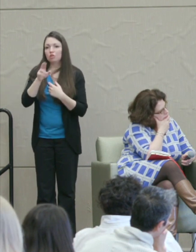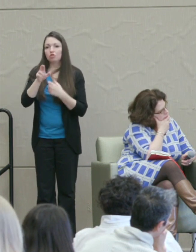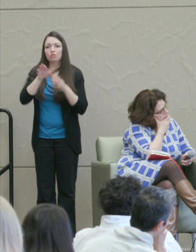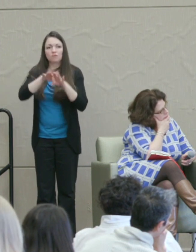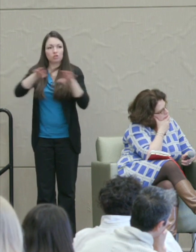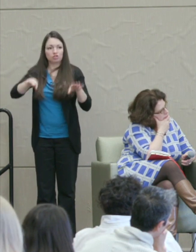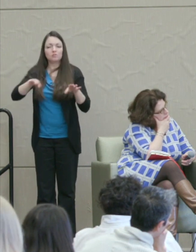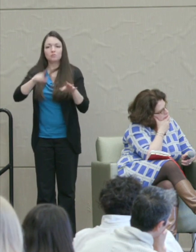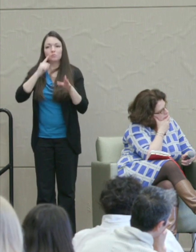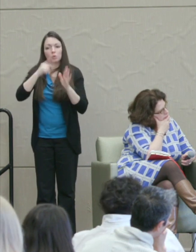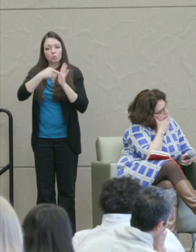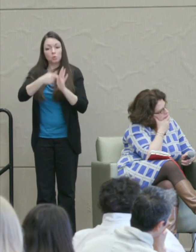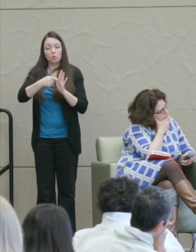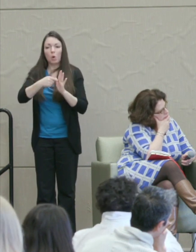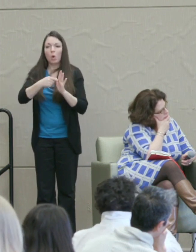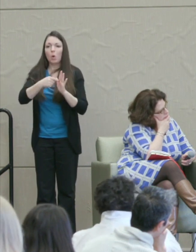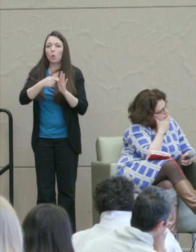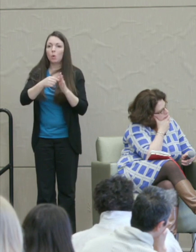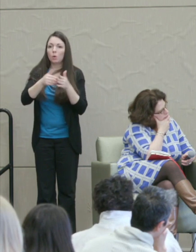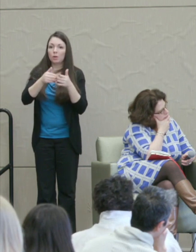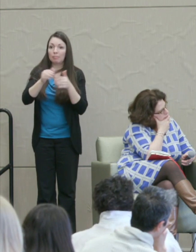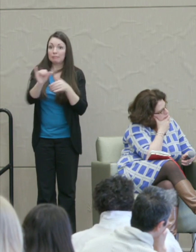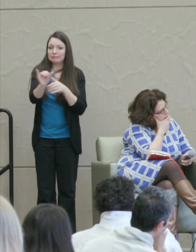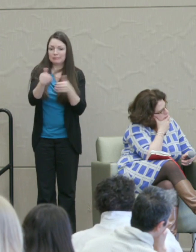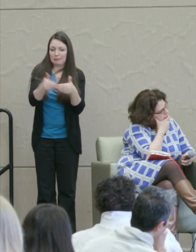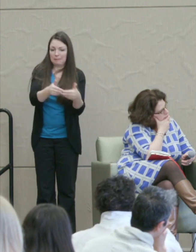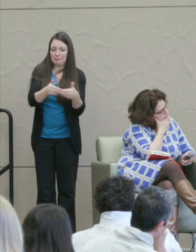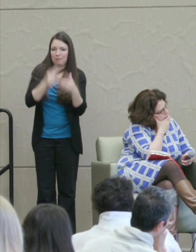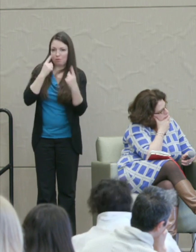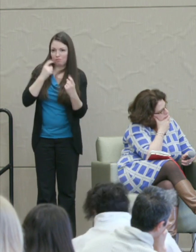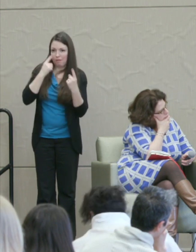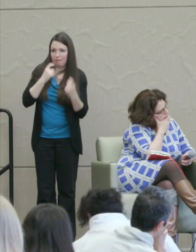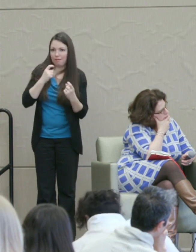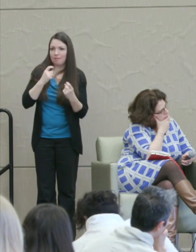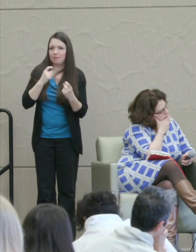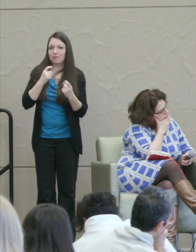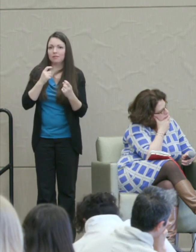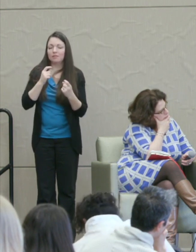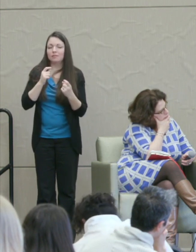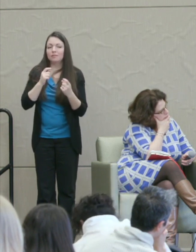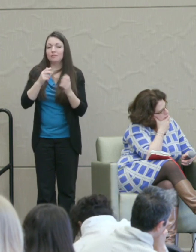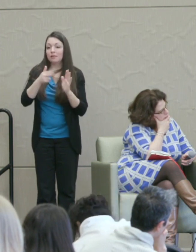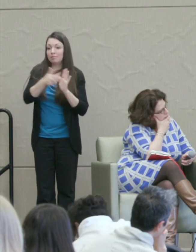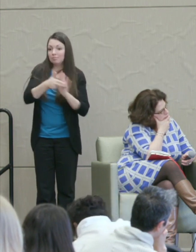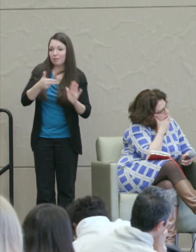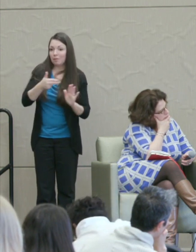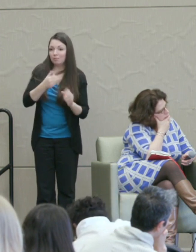that the very same baby who's crying is labeled as fearful if it's a girl.